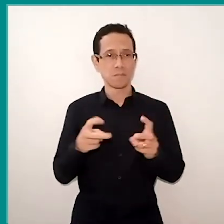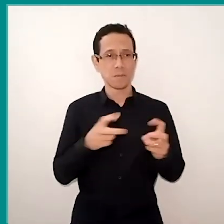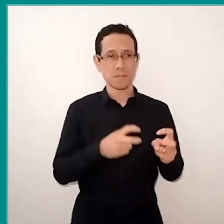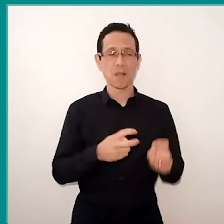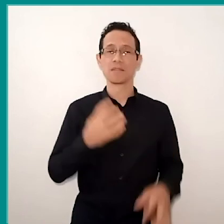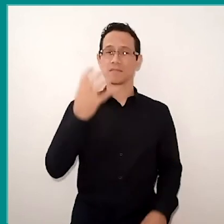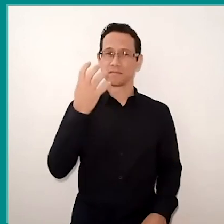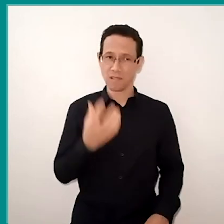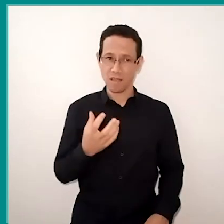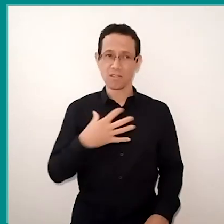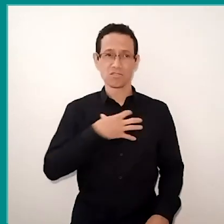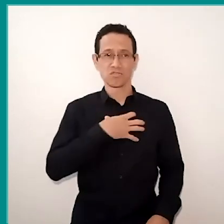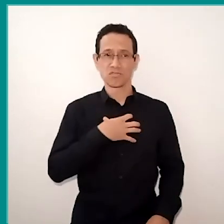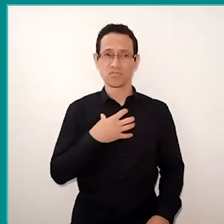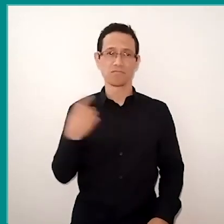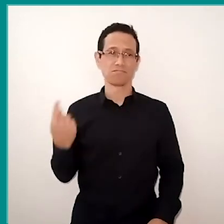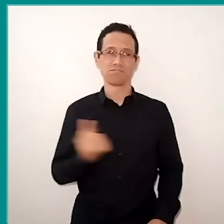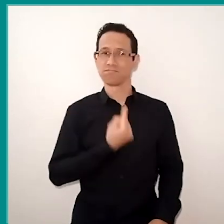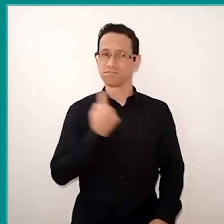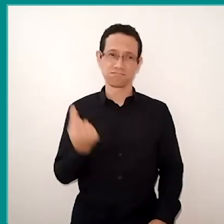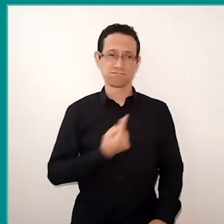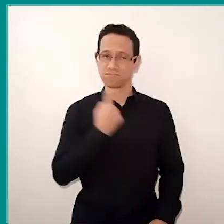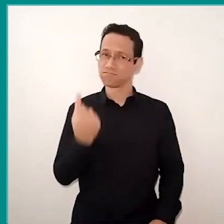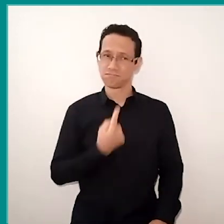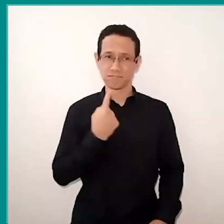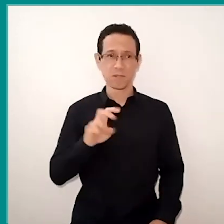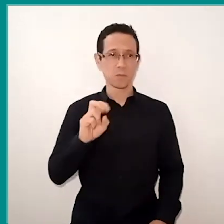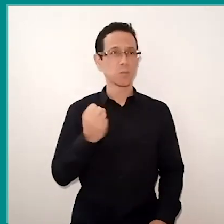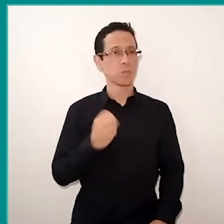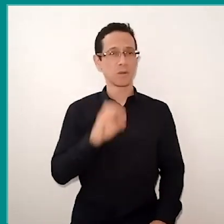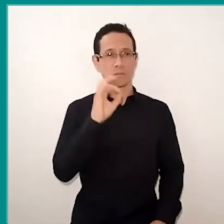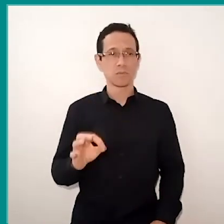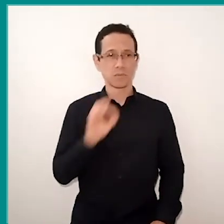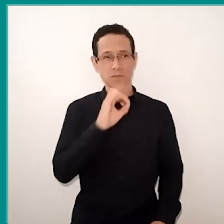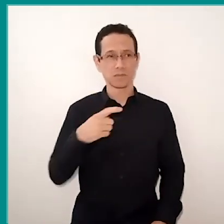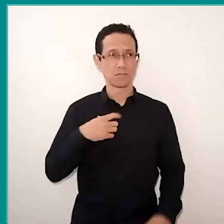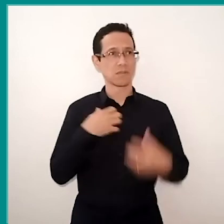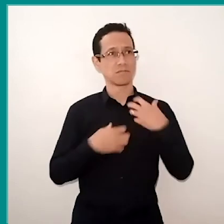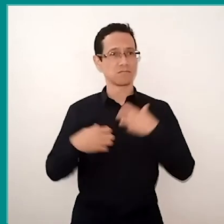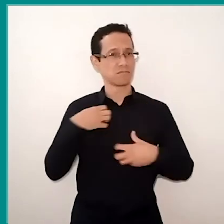because of the isolation, for 58% of them, having already anxiety, irritation, sadness